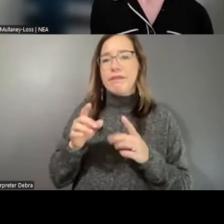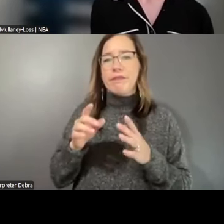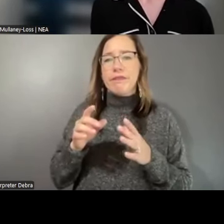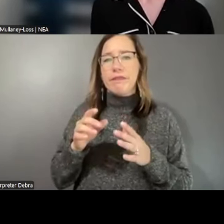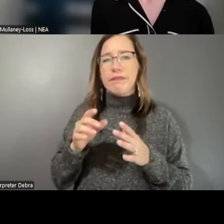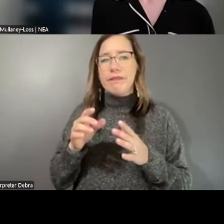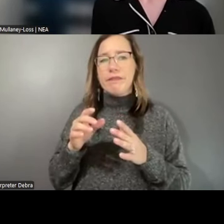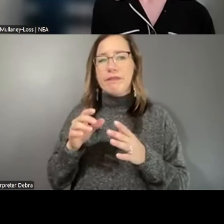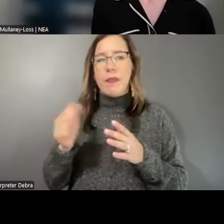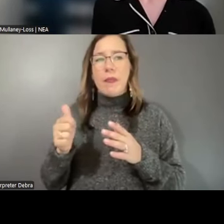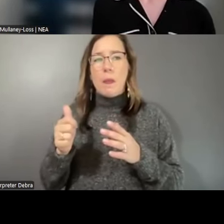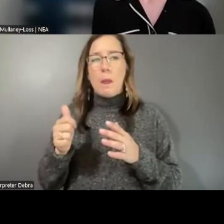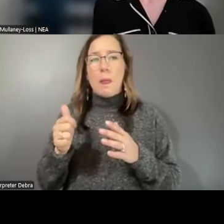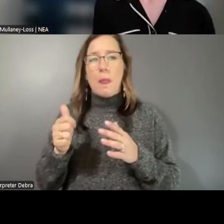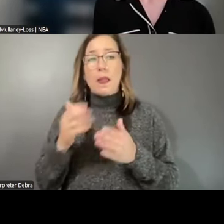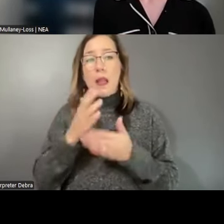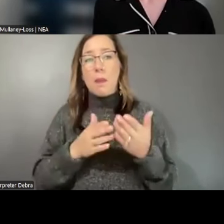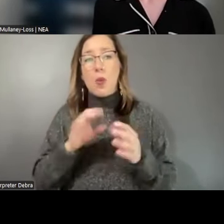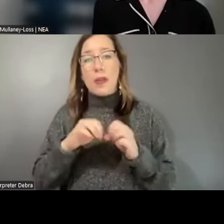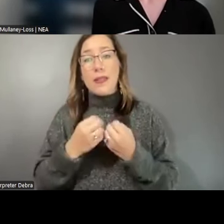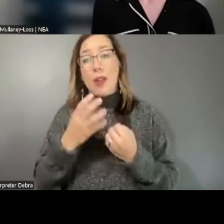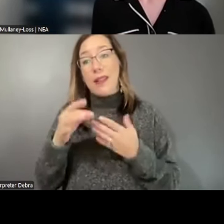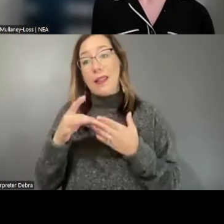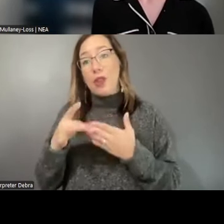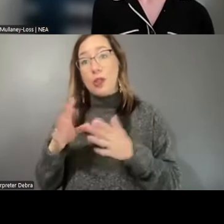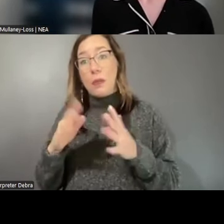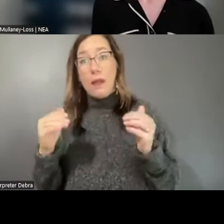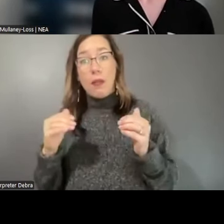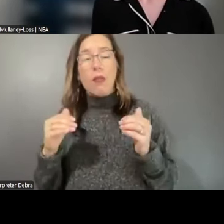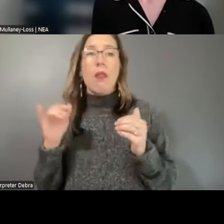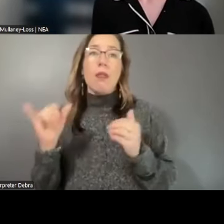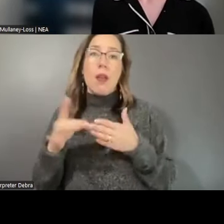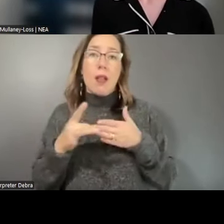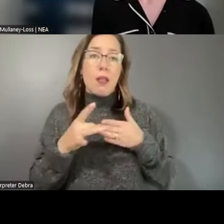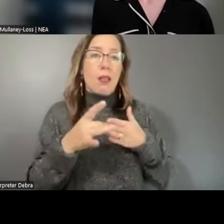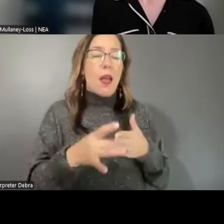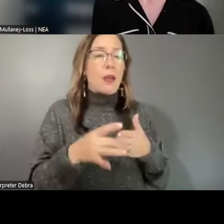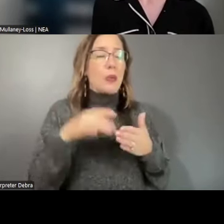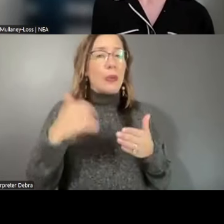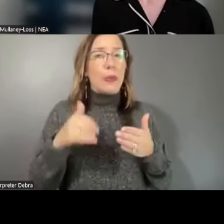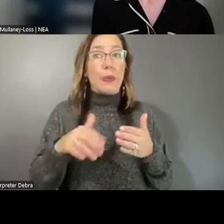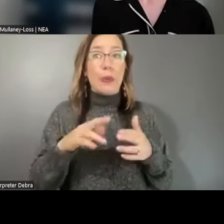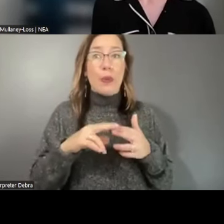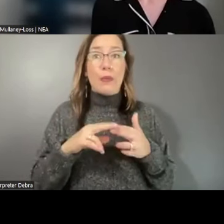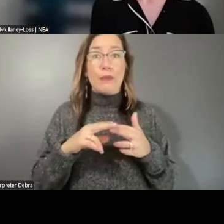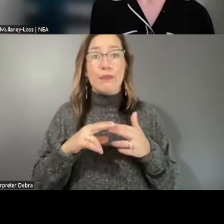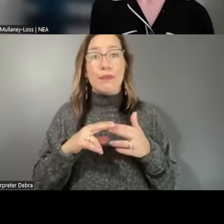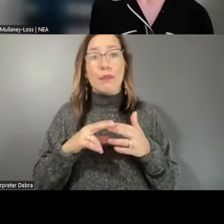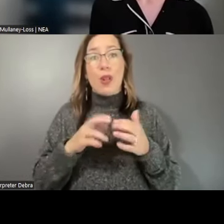at the leadership levels. This turnover has led to substantial loss of institutional knowledge,